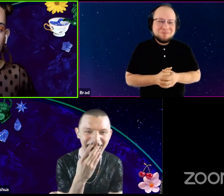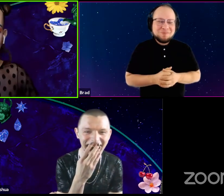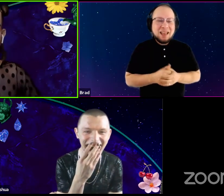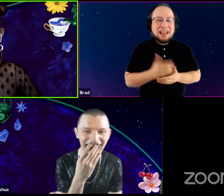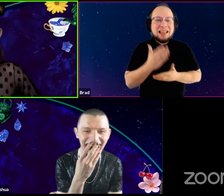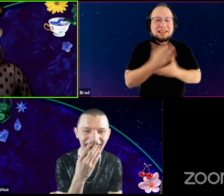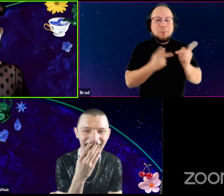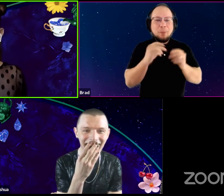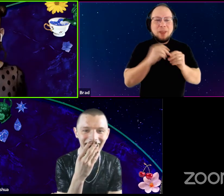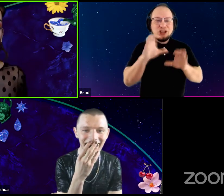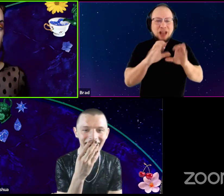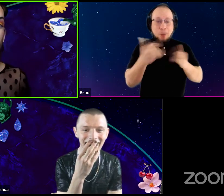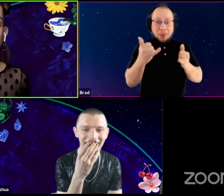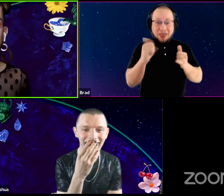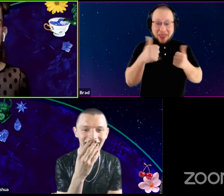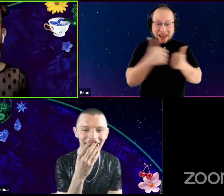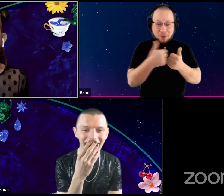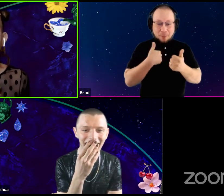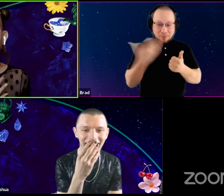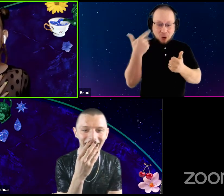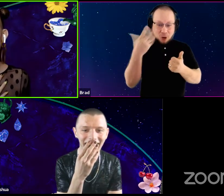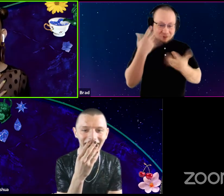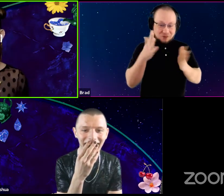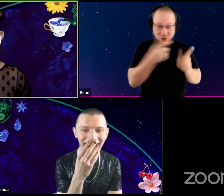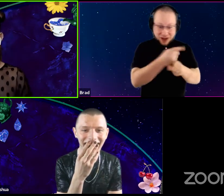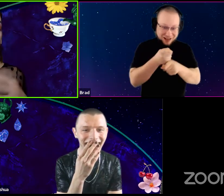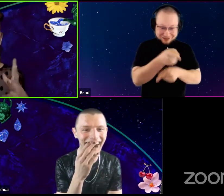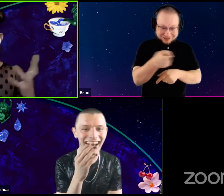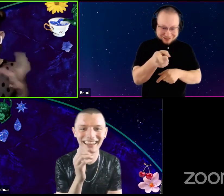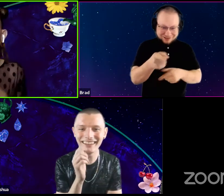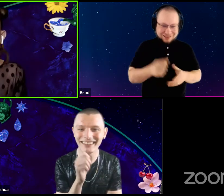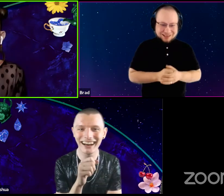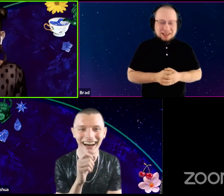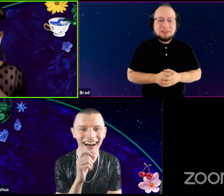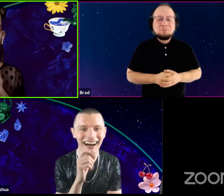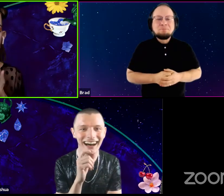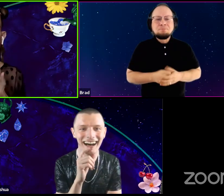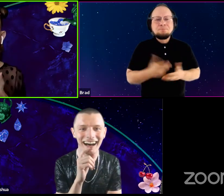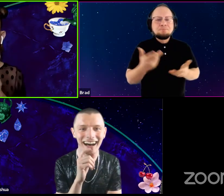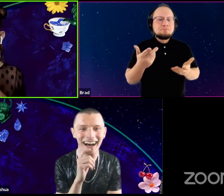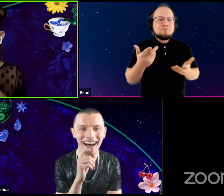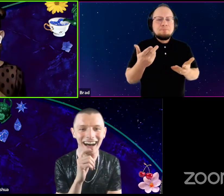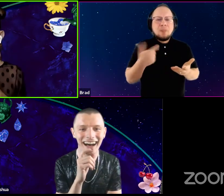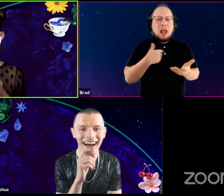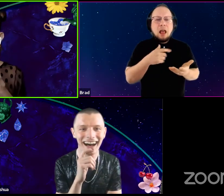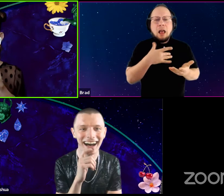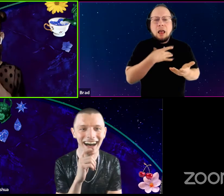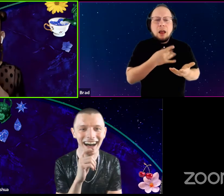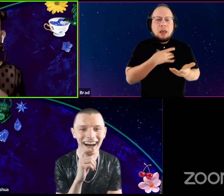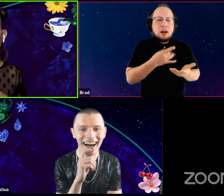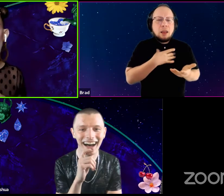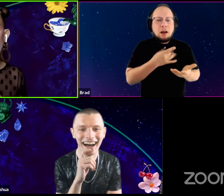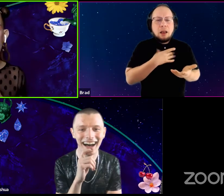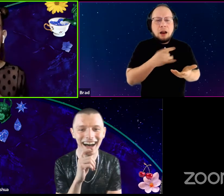in the chat have played board games with me before. And like, I, I like, I like, like the card games